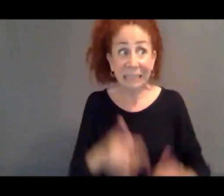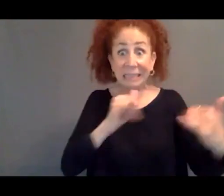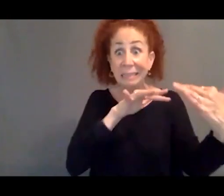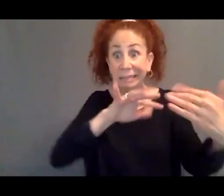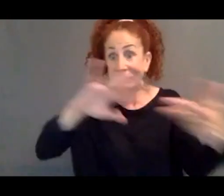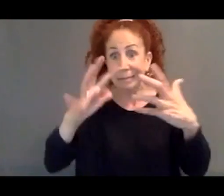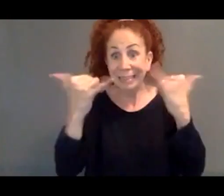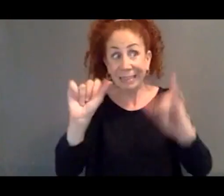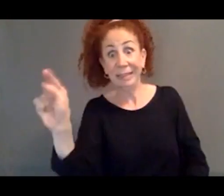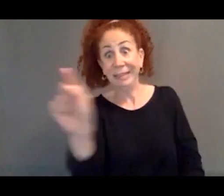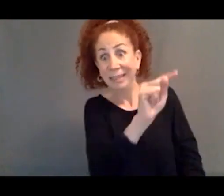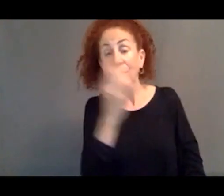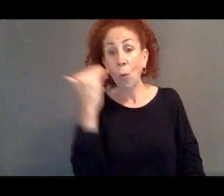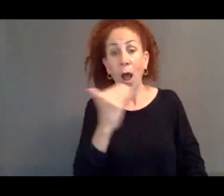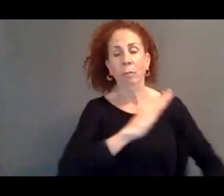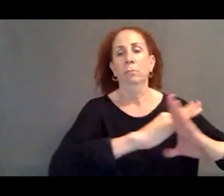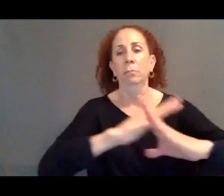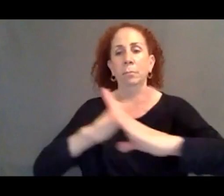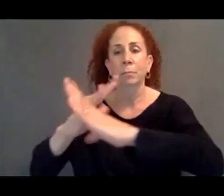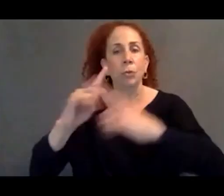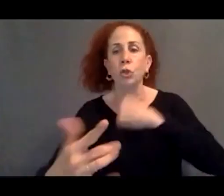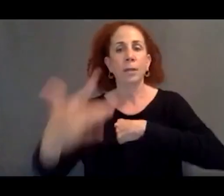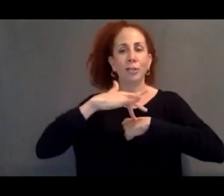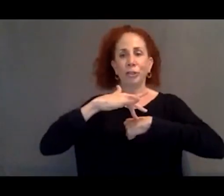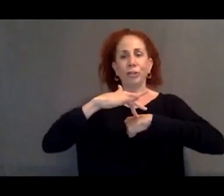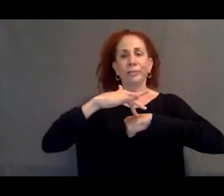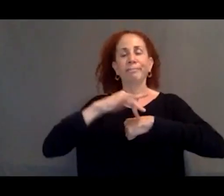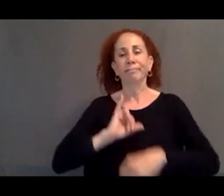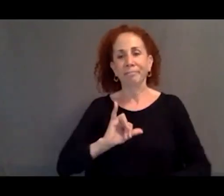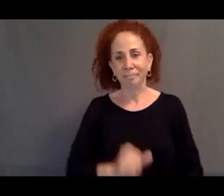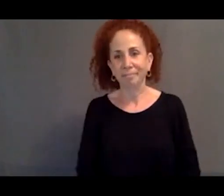but because they were prevented from actually arriving to the EU.